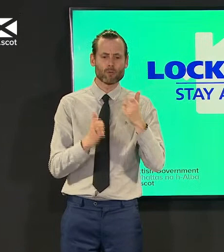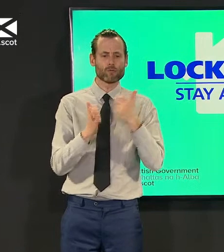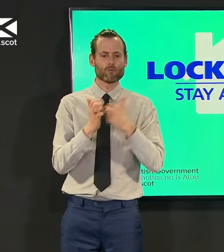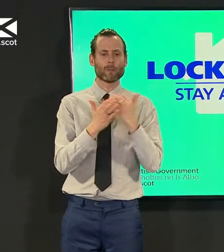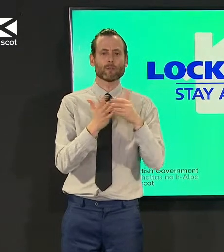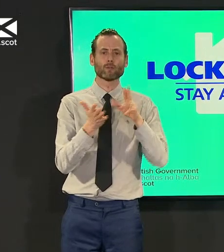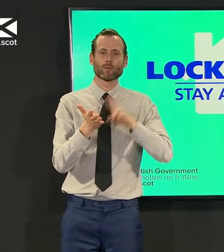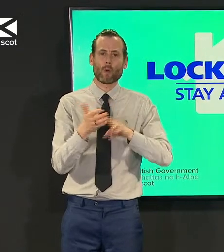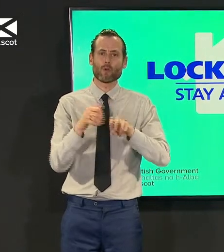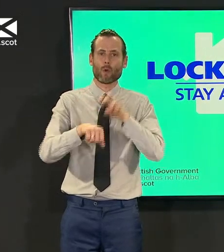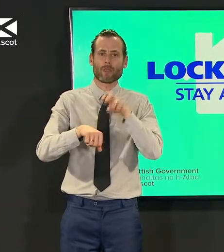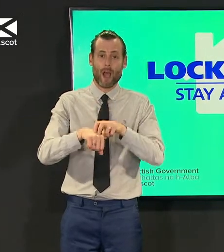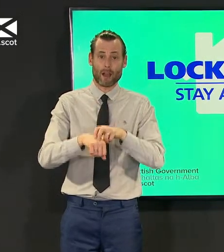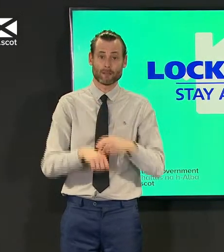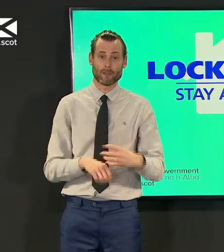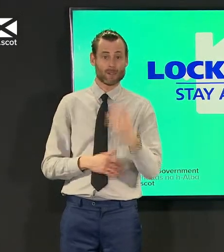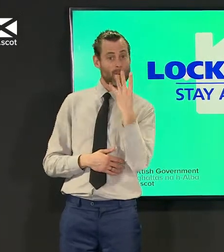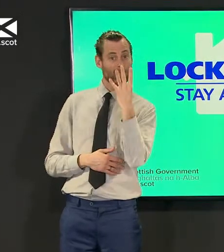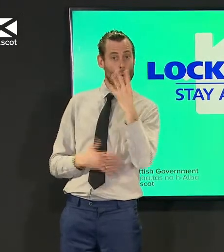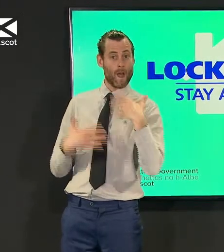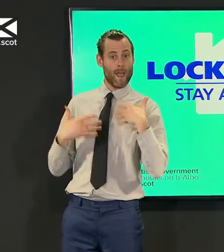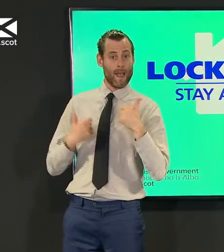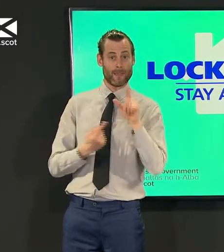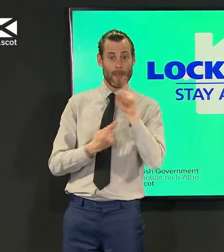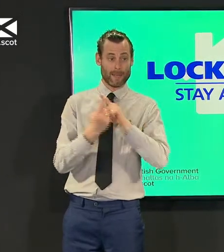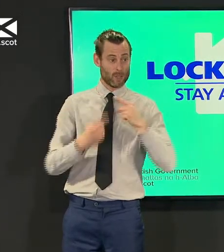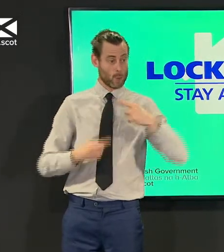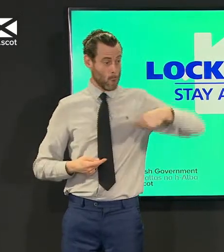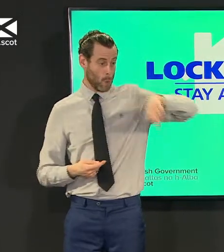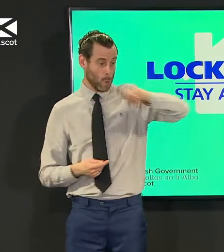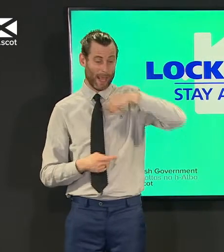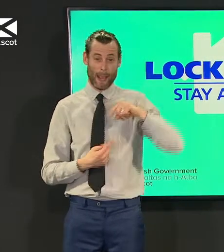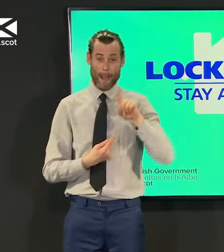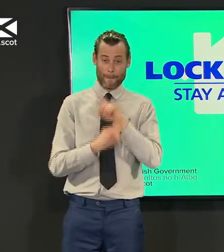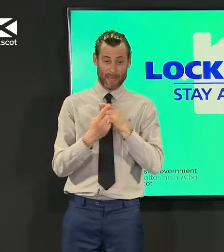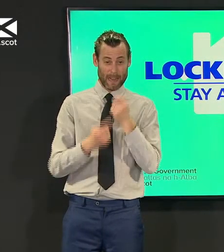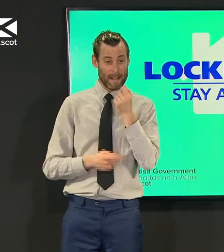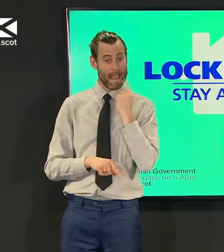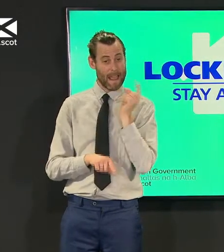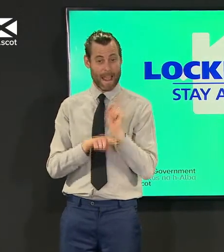ireland that's four health ministers meeting at least every week sometimes maybe 10 days